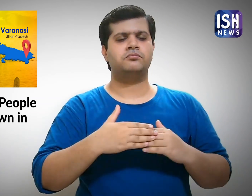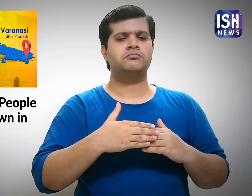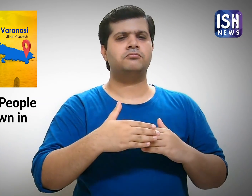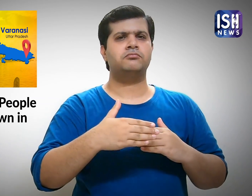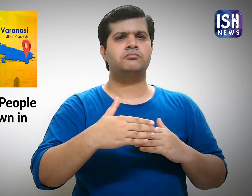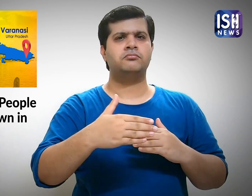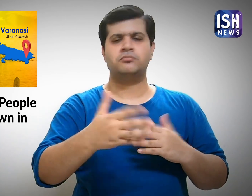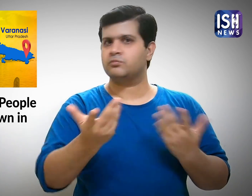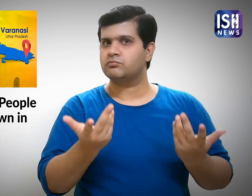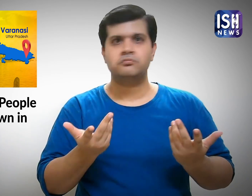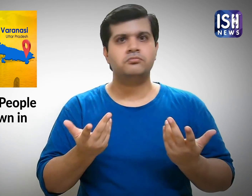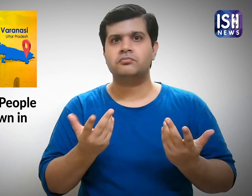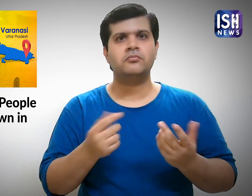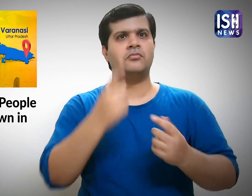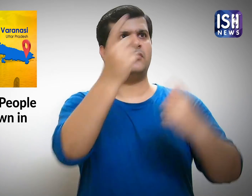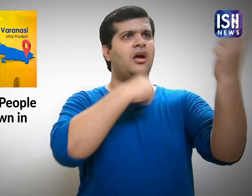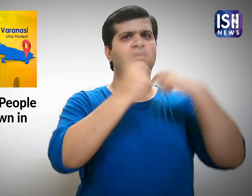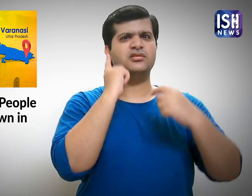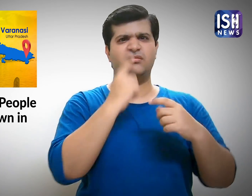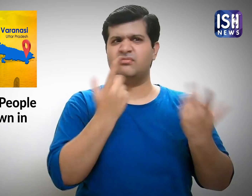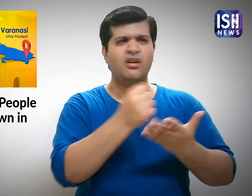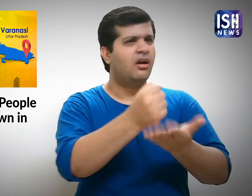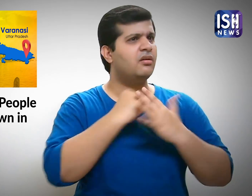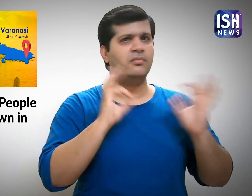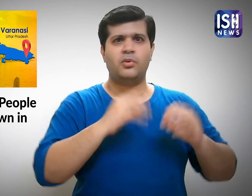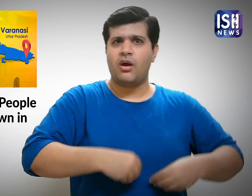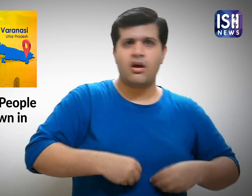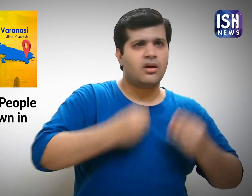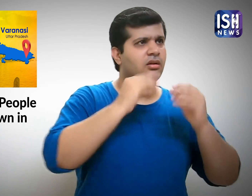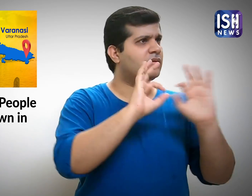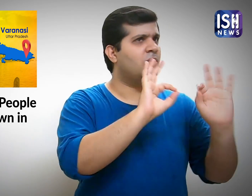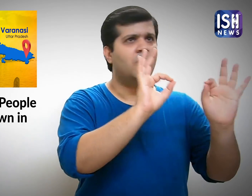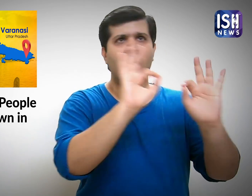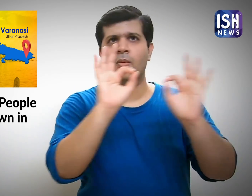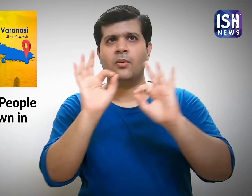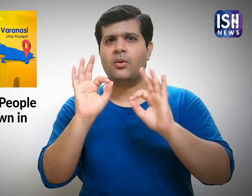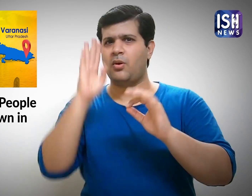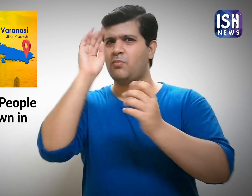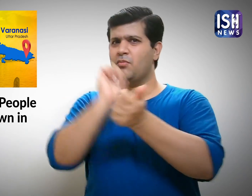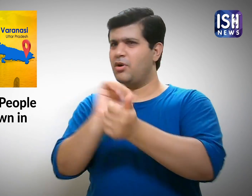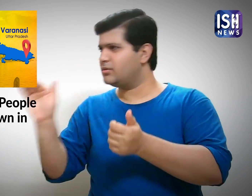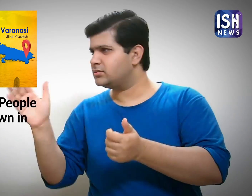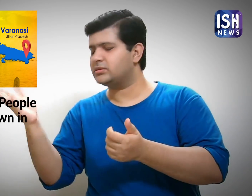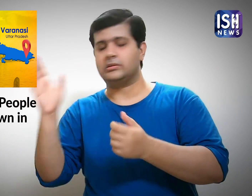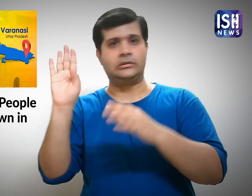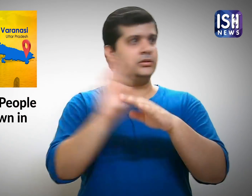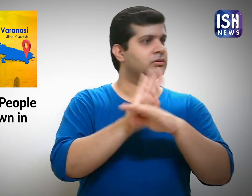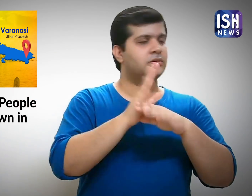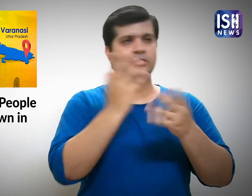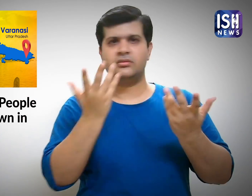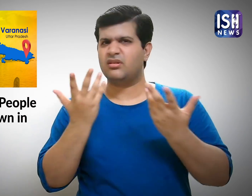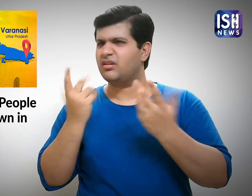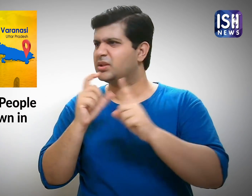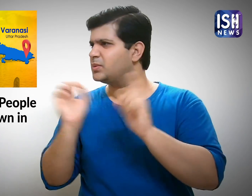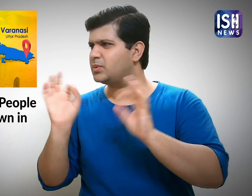However nothing happened as police were busy and the many Deaf continued to starve and suffer.